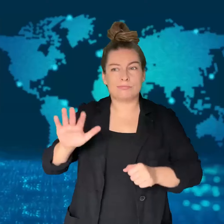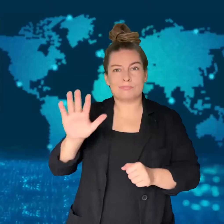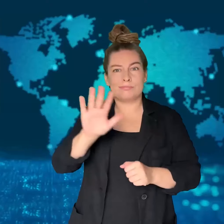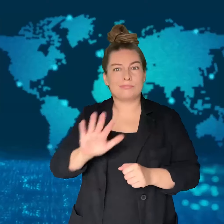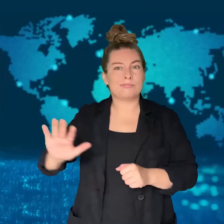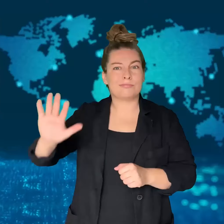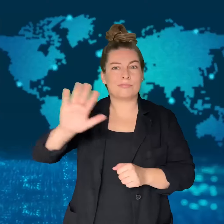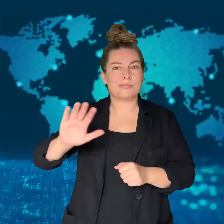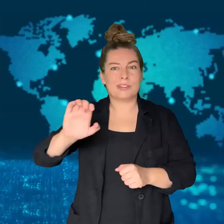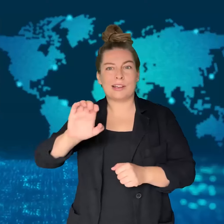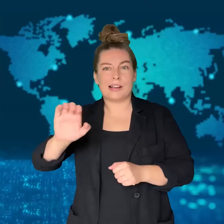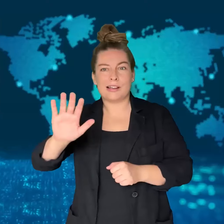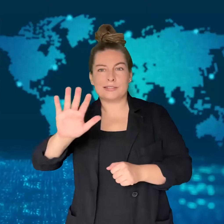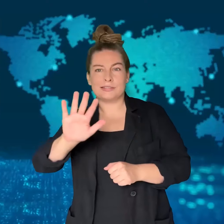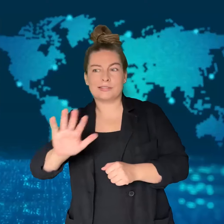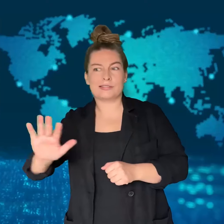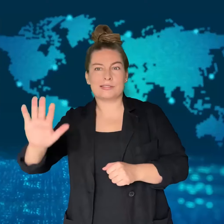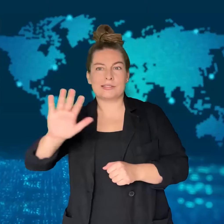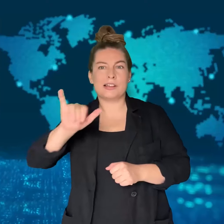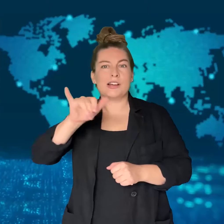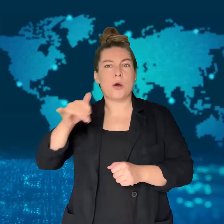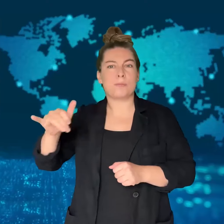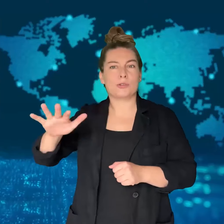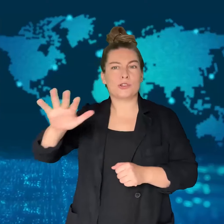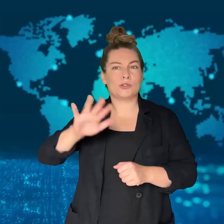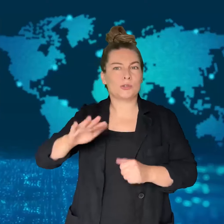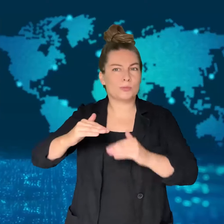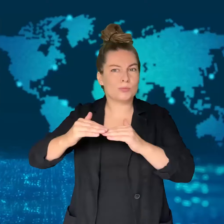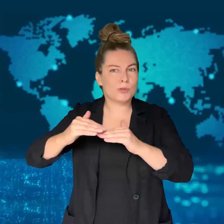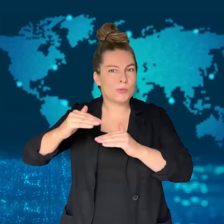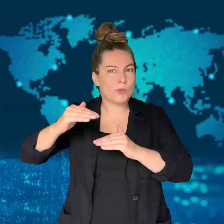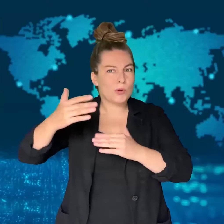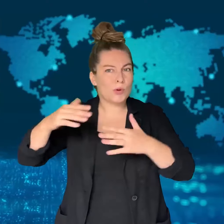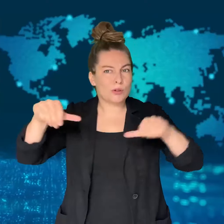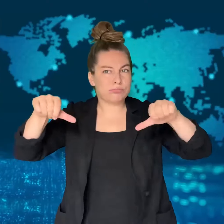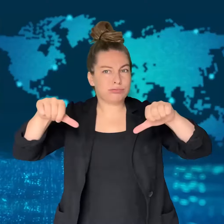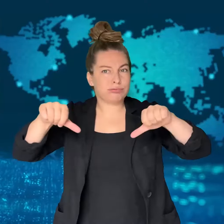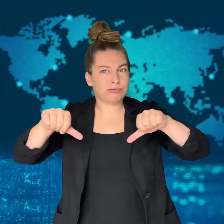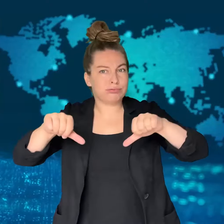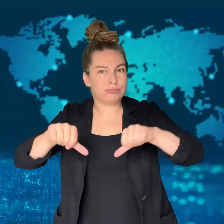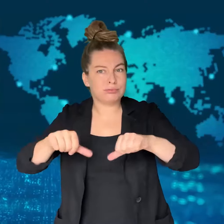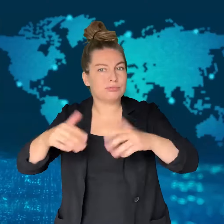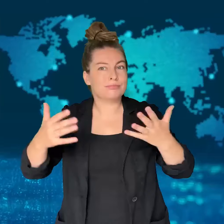in the Middle East will continue to deteriorate since that